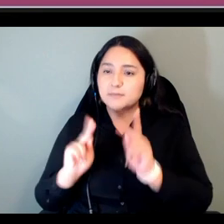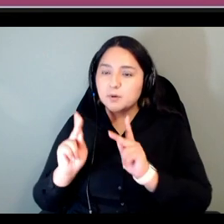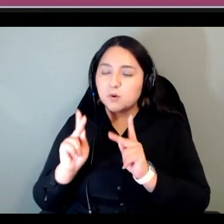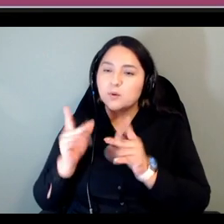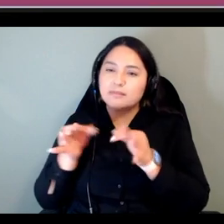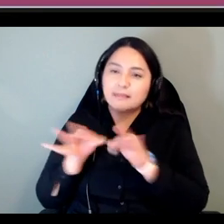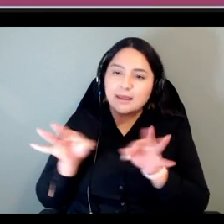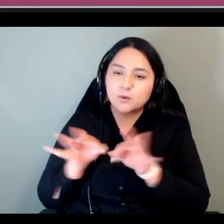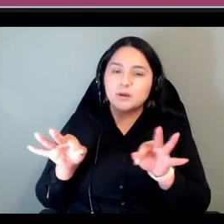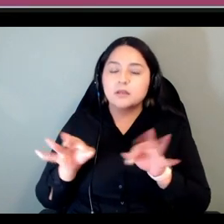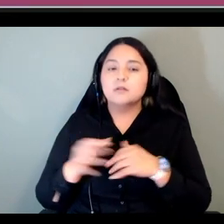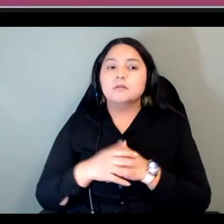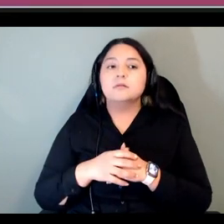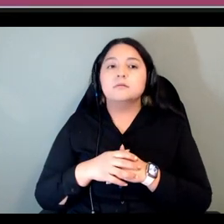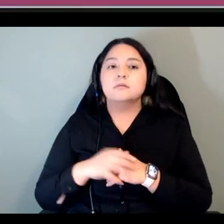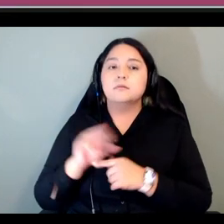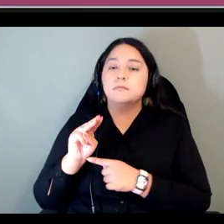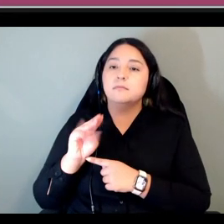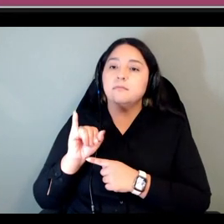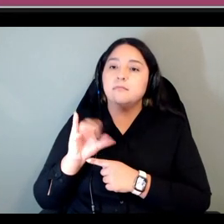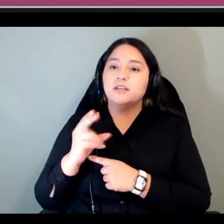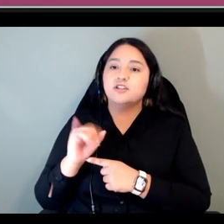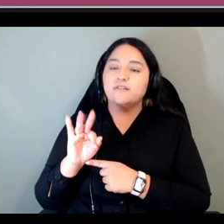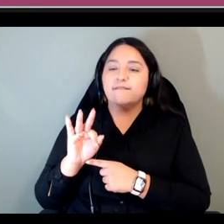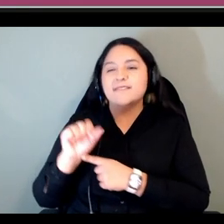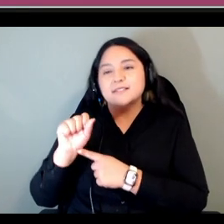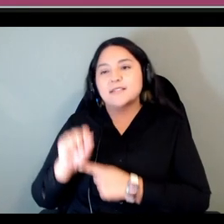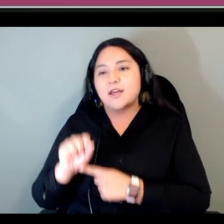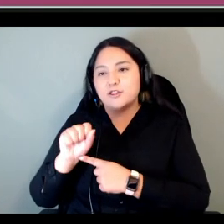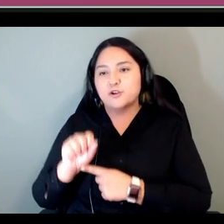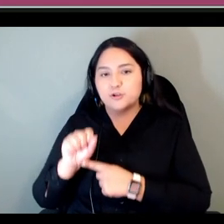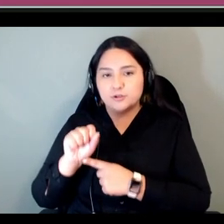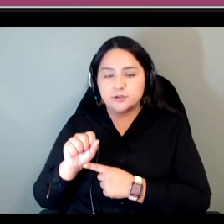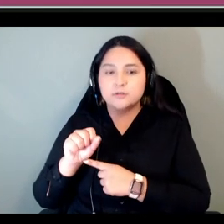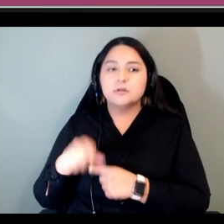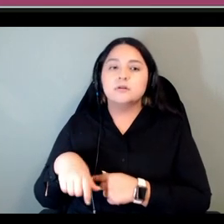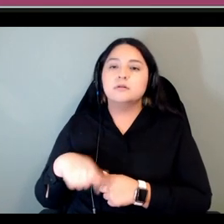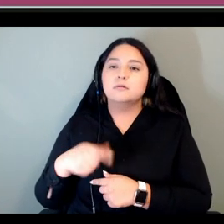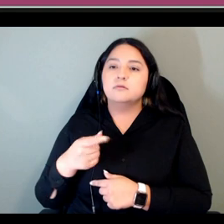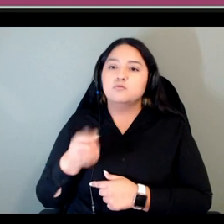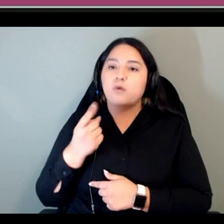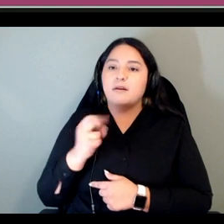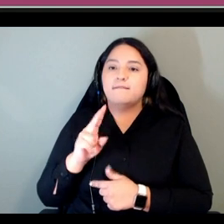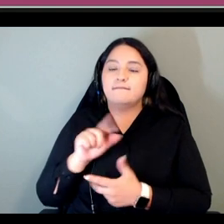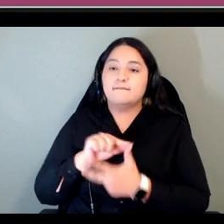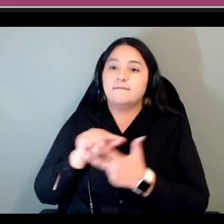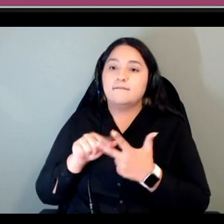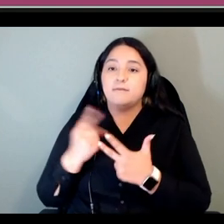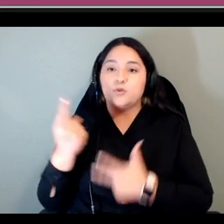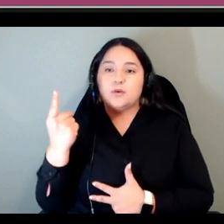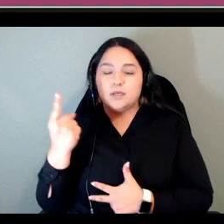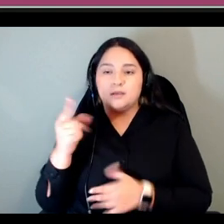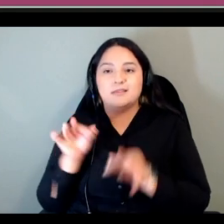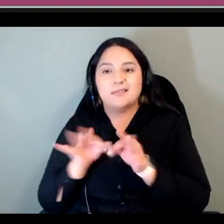so mitch if southern mischief is one of three language varieties that's spoken by the metis